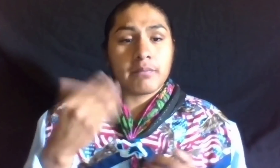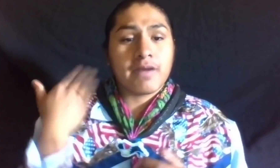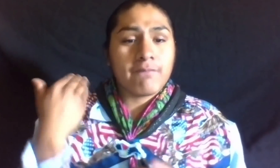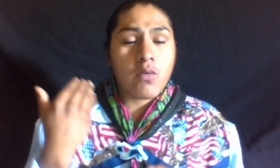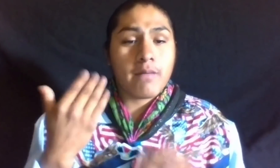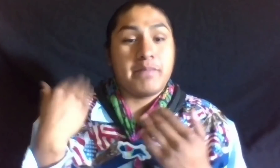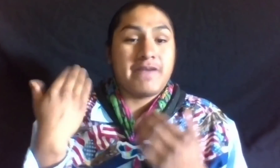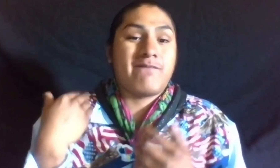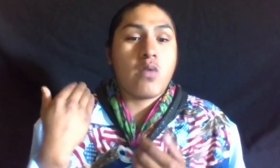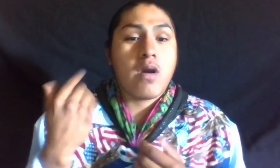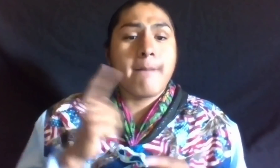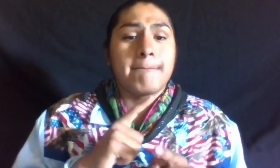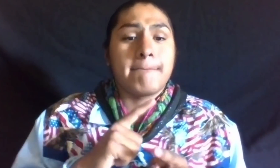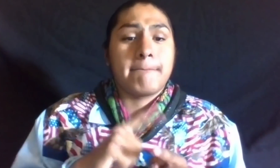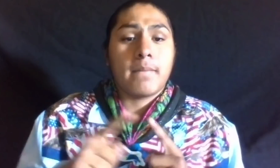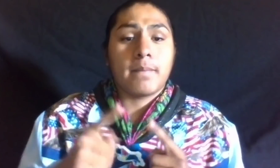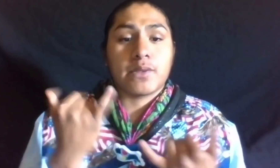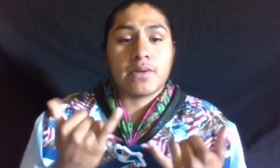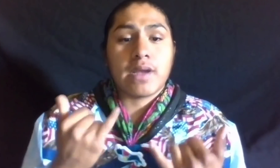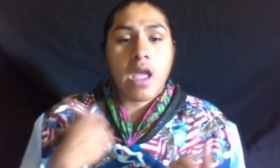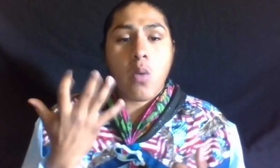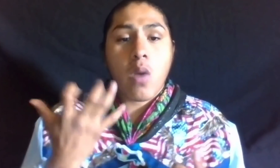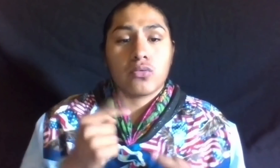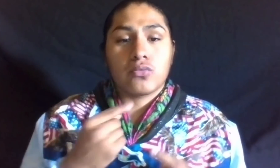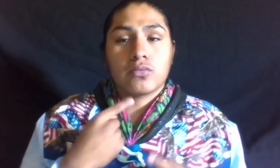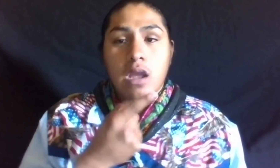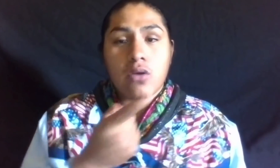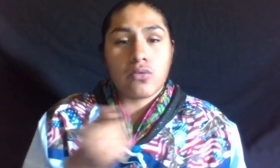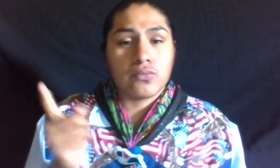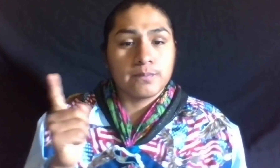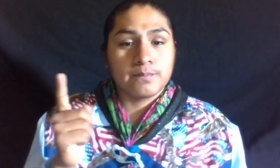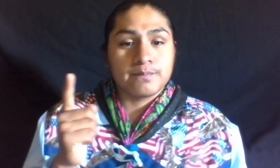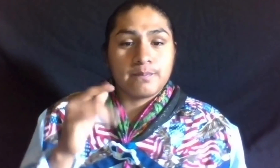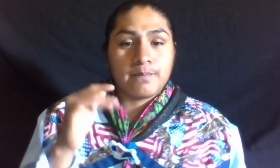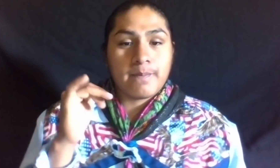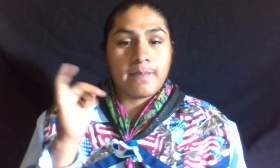I WANT TO TELL YOU GUYS THAT I LOVE YOU GUYS